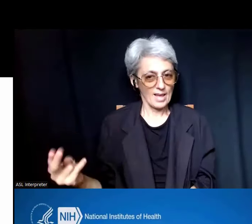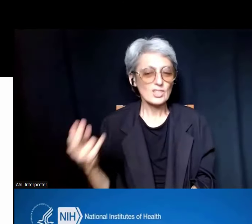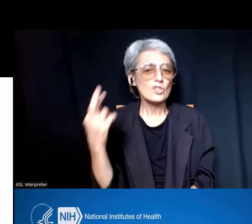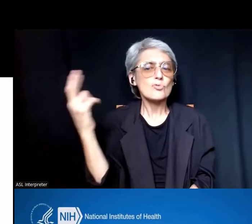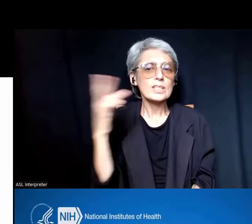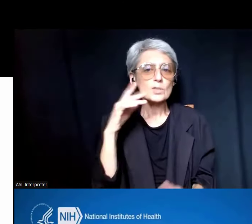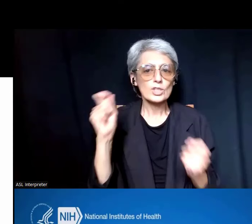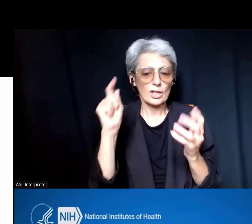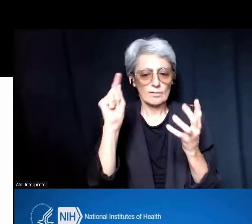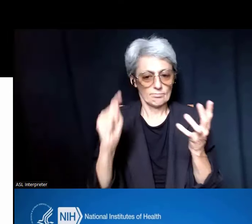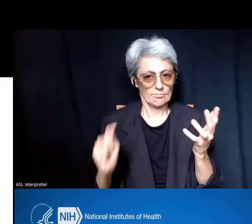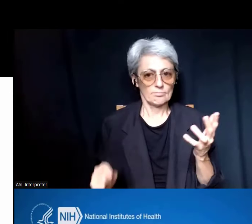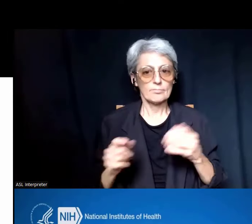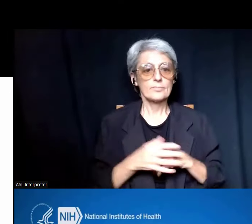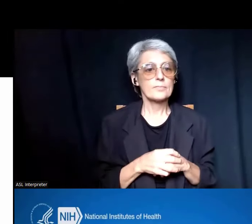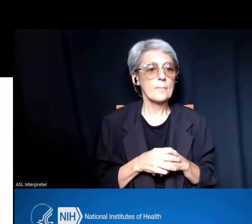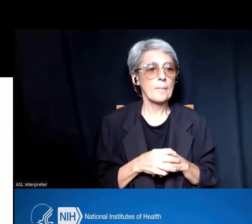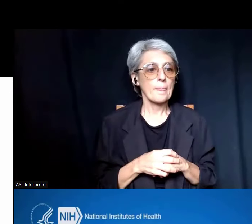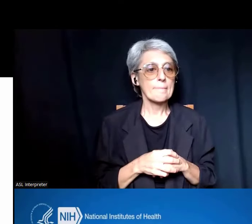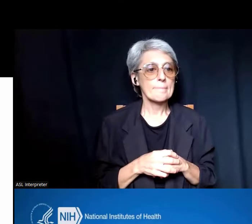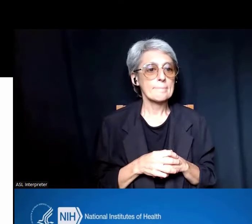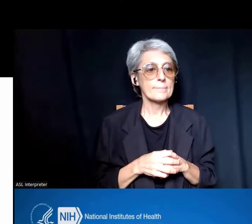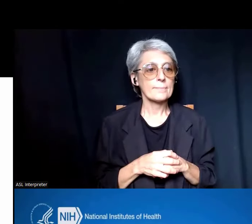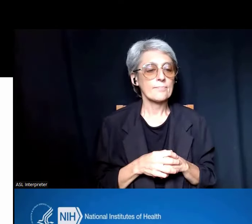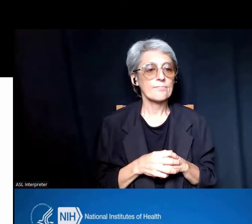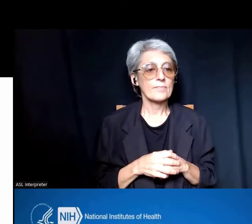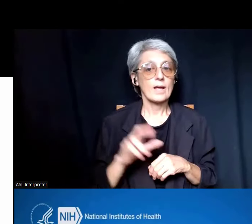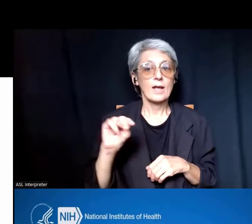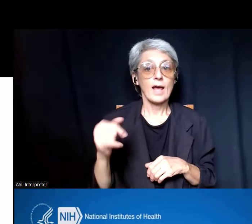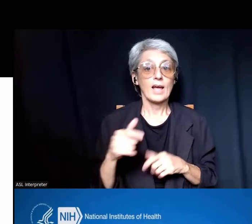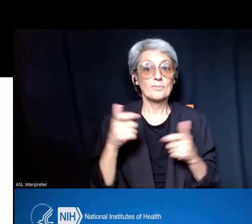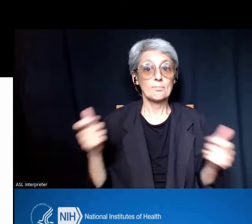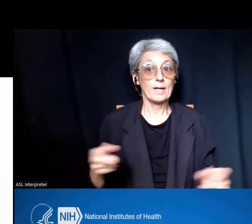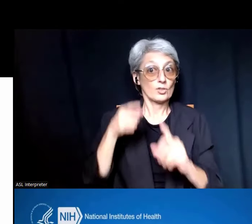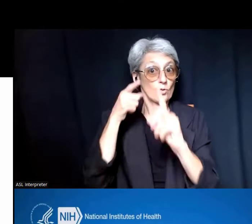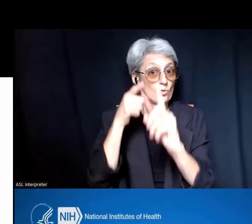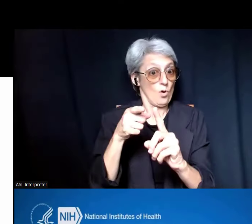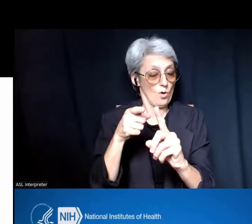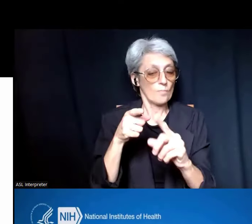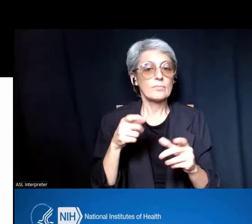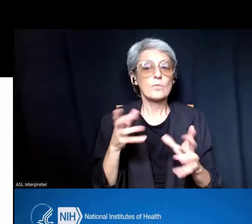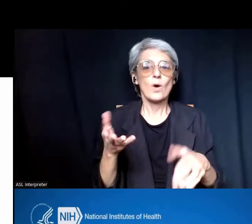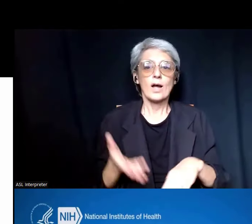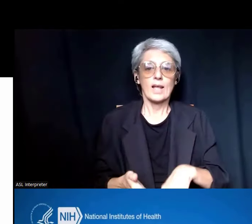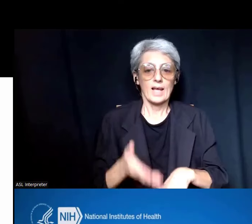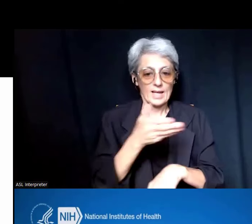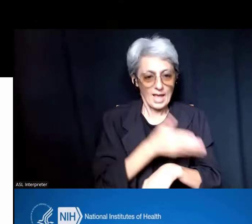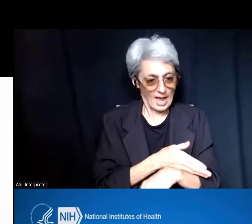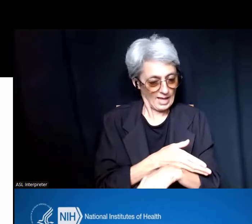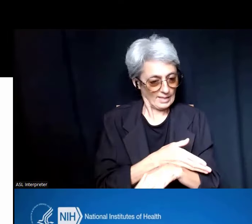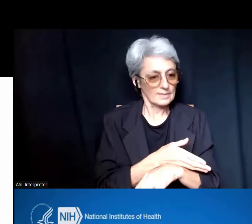So, a major goal for NIH is to enhance and strengthen the biomedical research workforce.